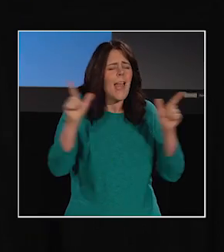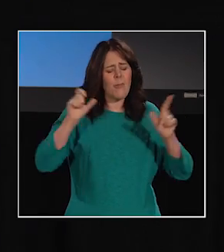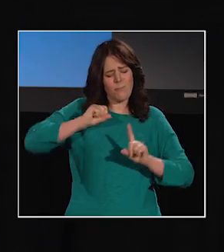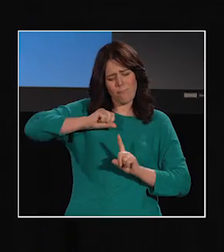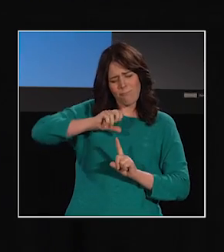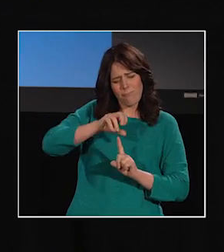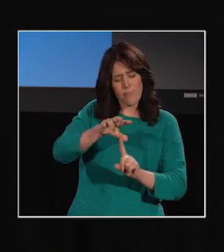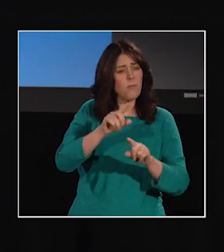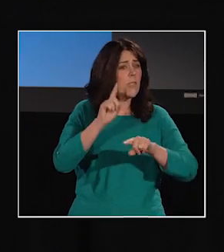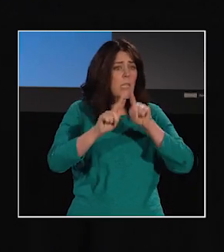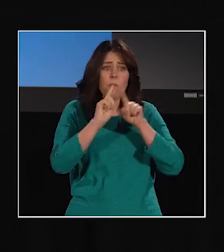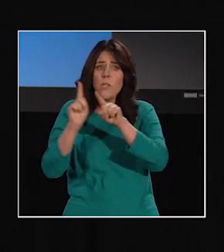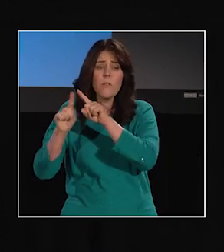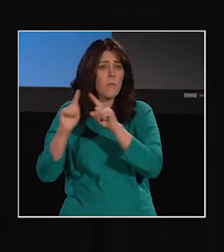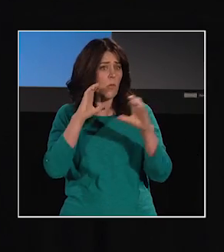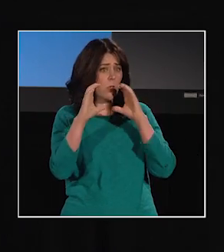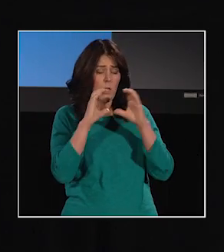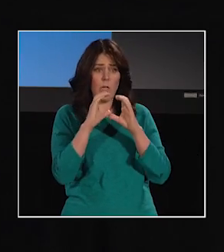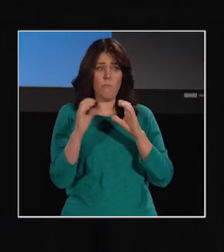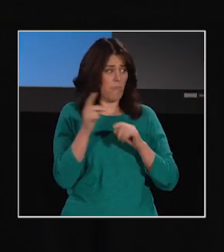from a variety of different communication partners.